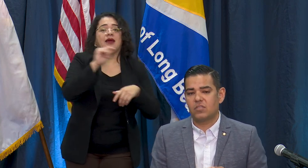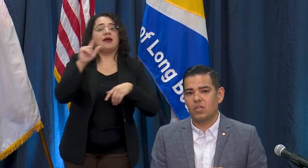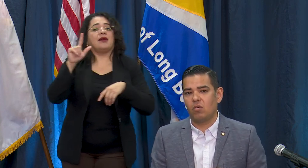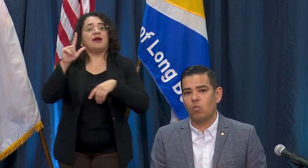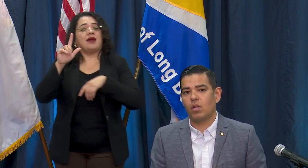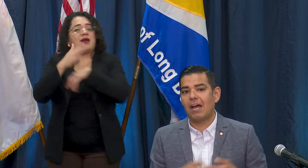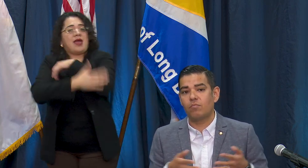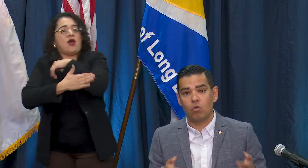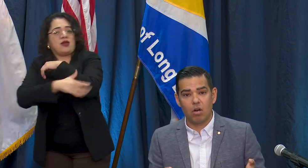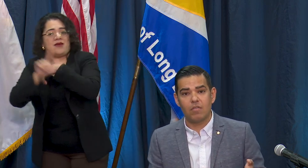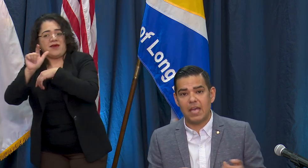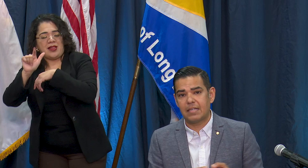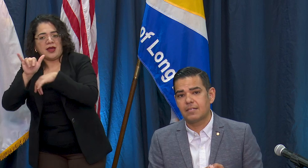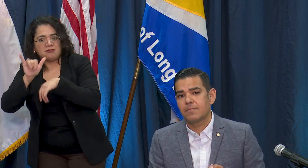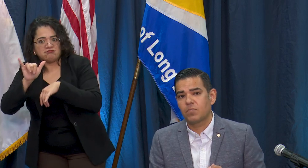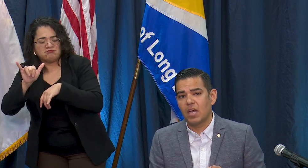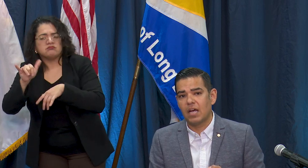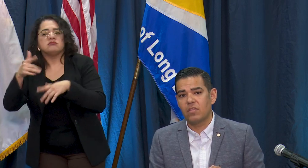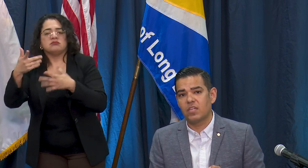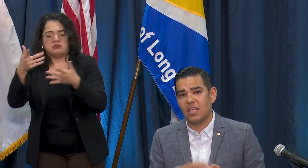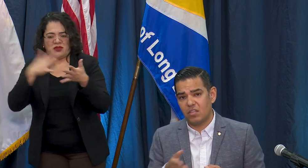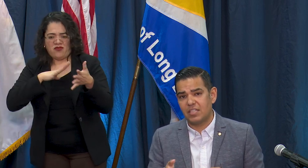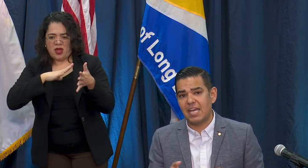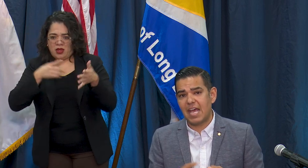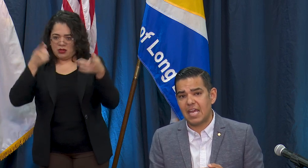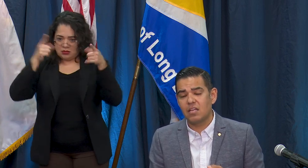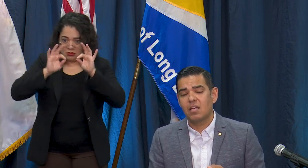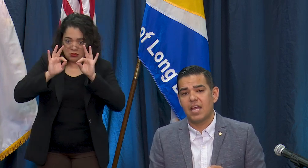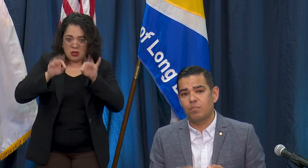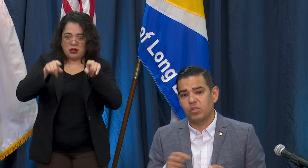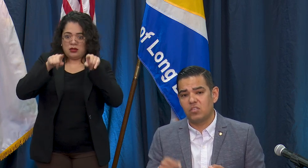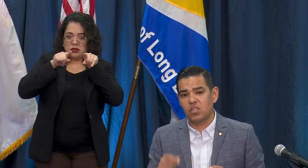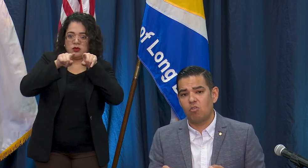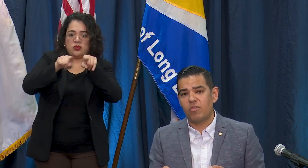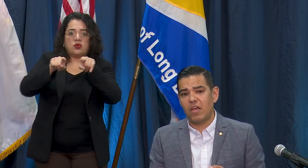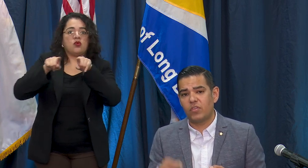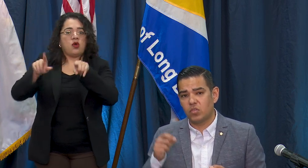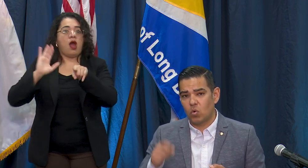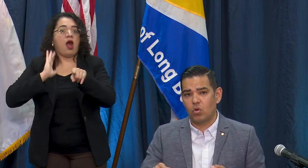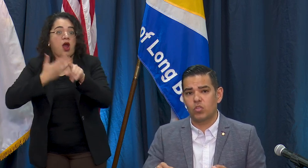so we'll have more on that in the day ahead and please note that these orders